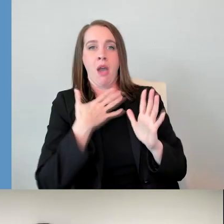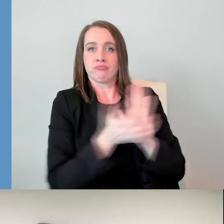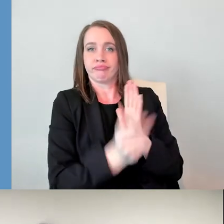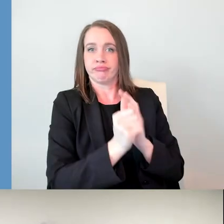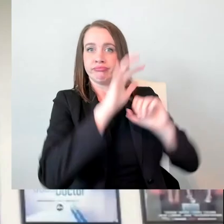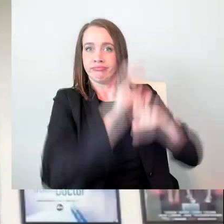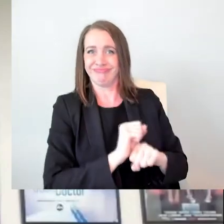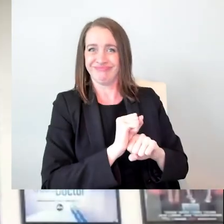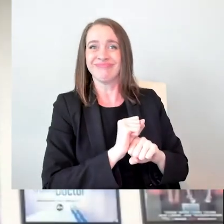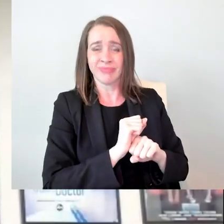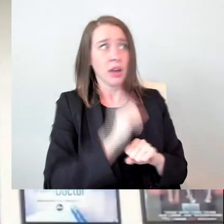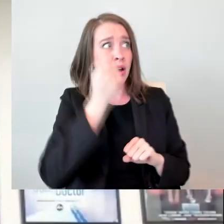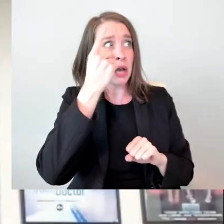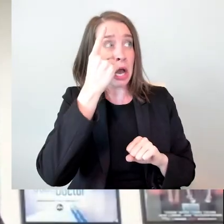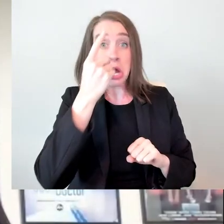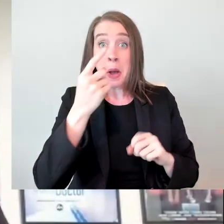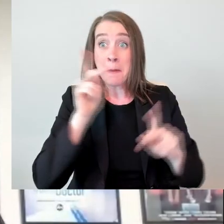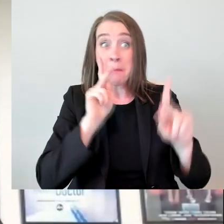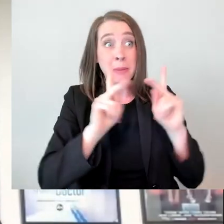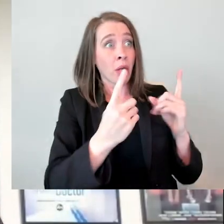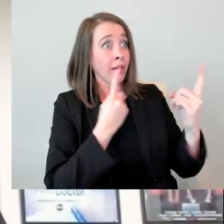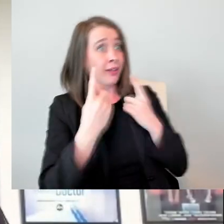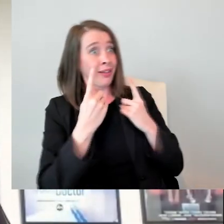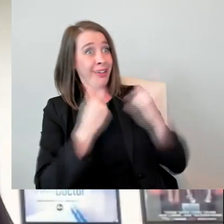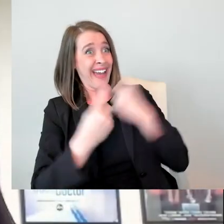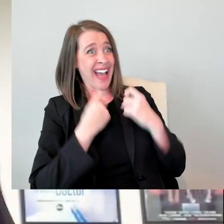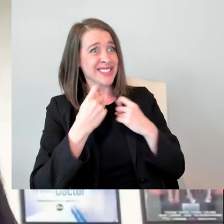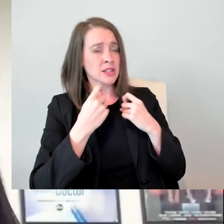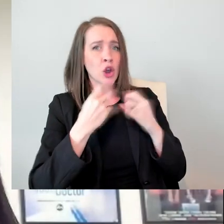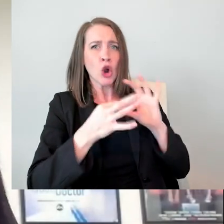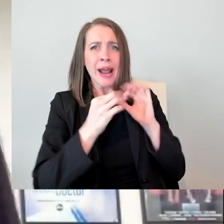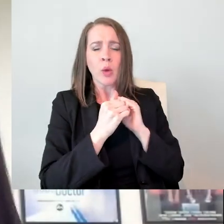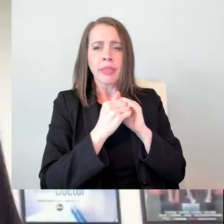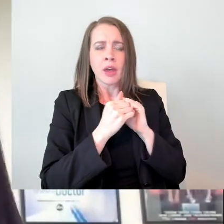this hurdle to eventually shift the focus on our work. But I think this is the start of that.